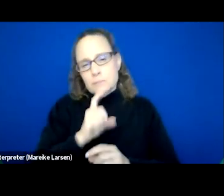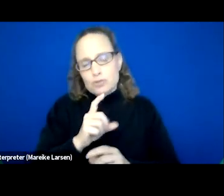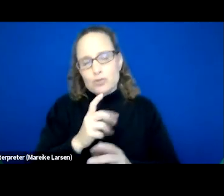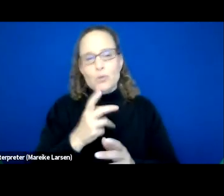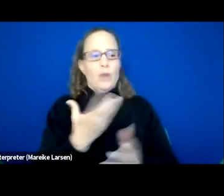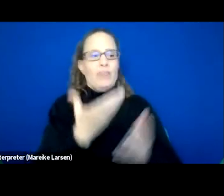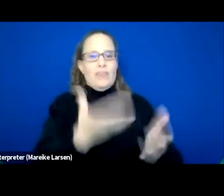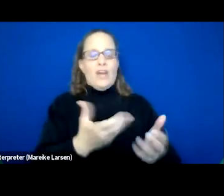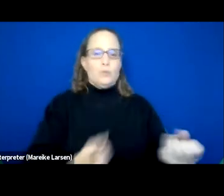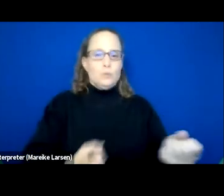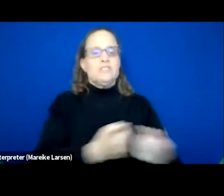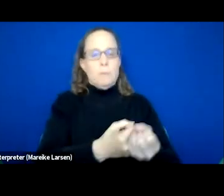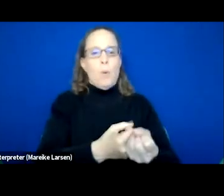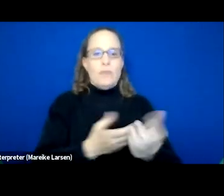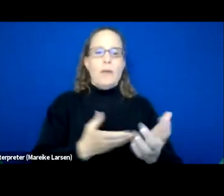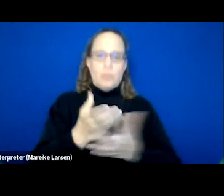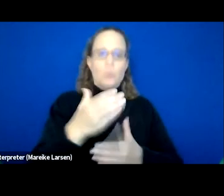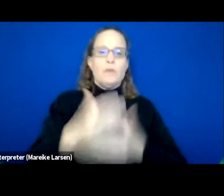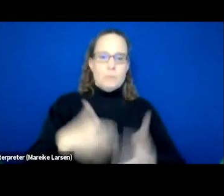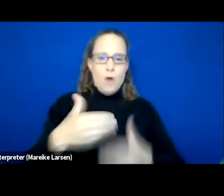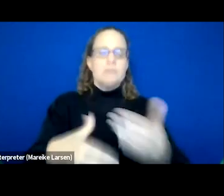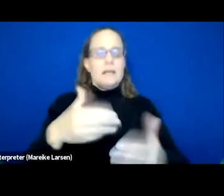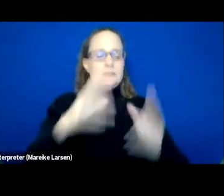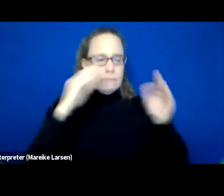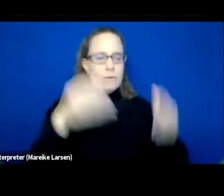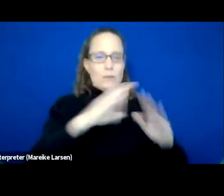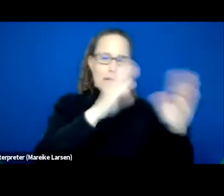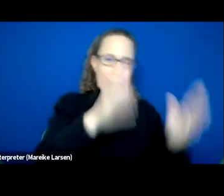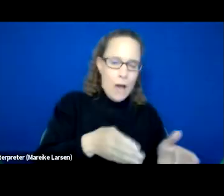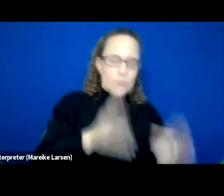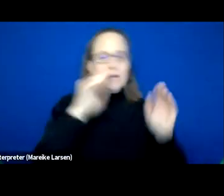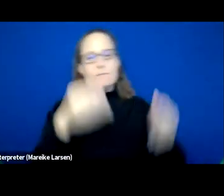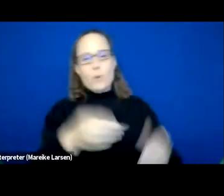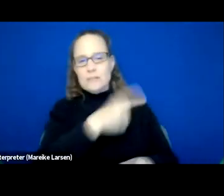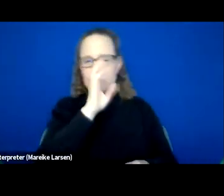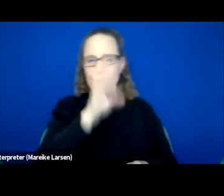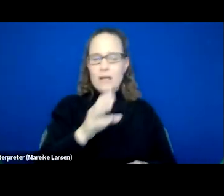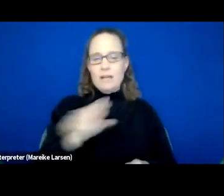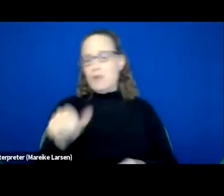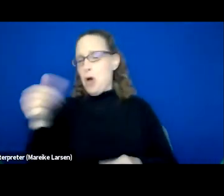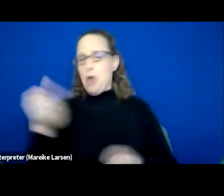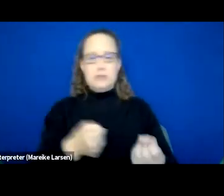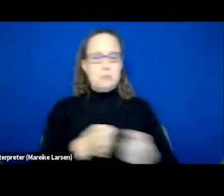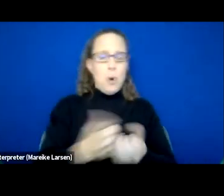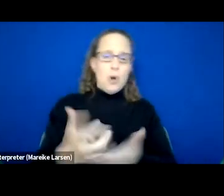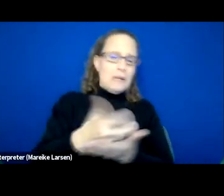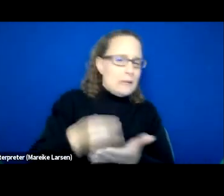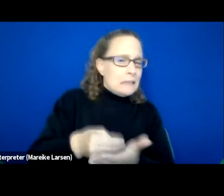to support them with focus on their housing, focus on their sobriety, and then anything else it could be income employment, things like that.